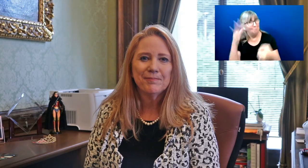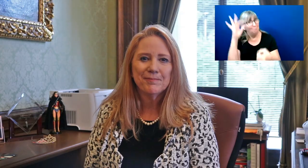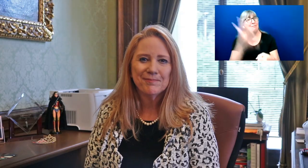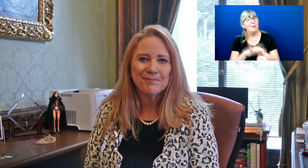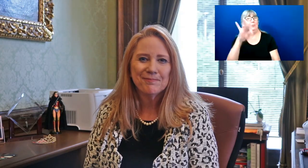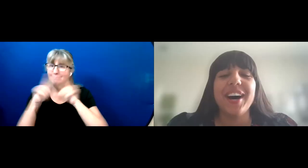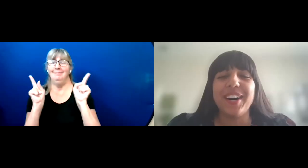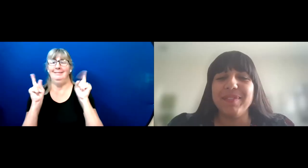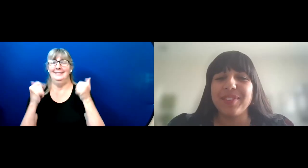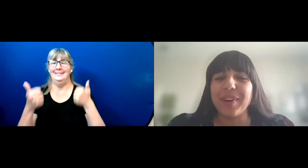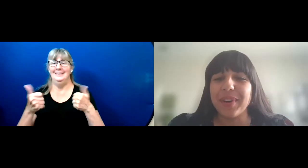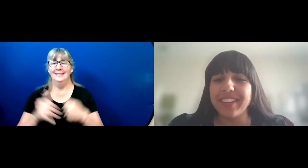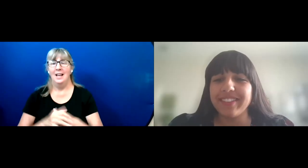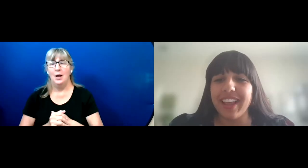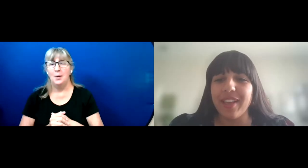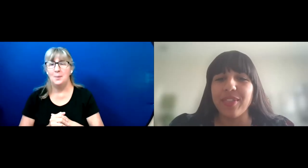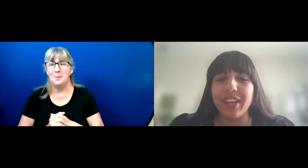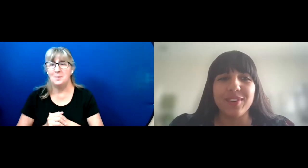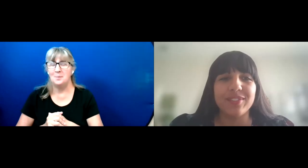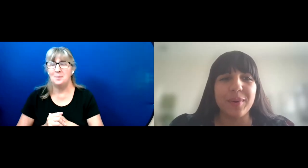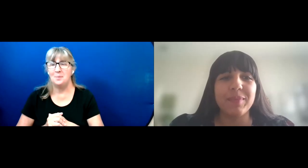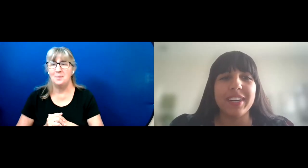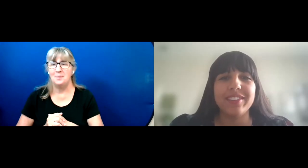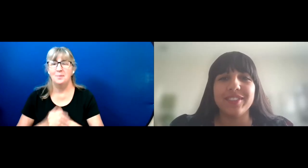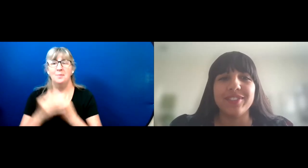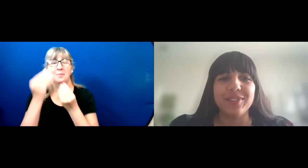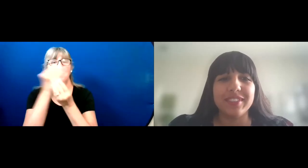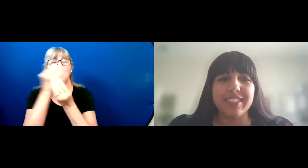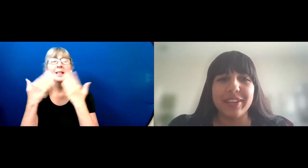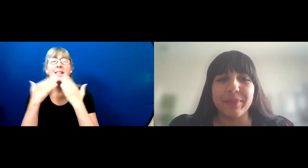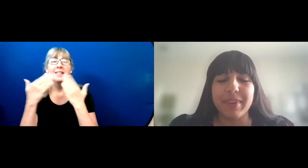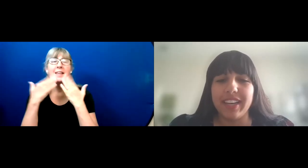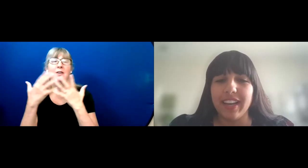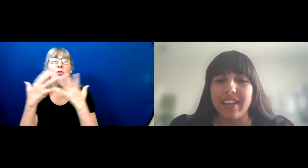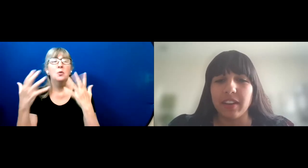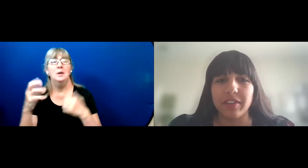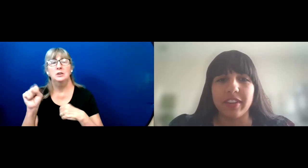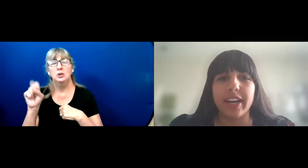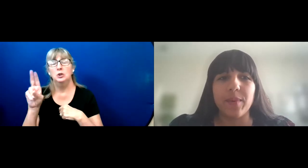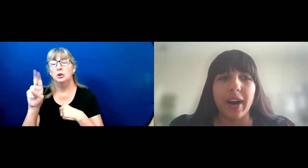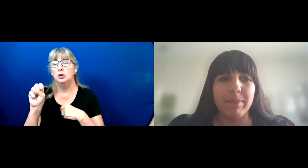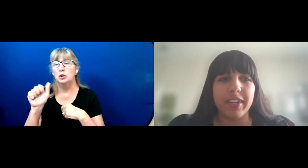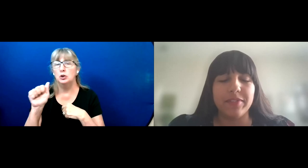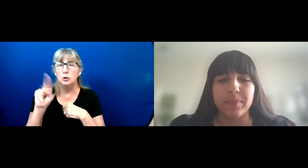So I want to say thank you so much to Susan Diegelman and Kim Wyman for